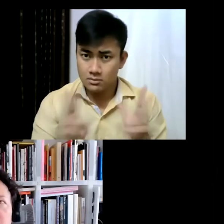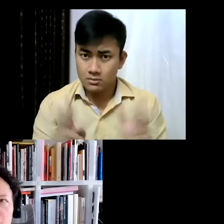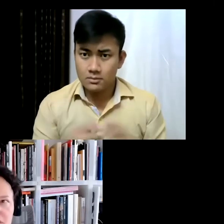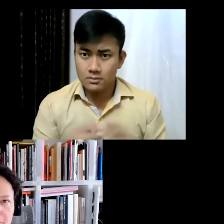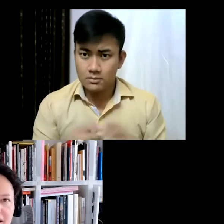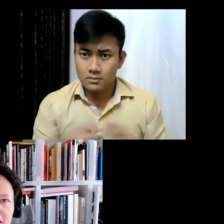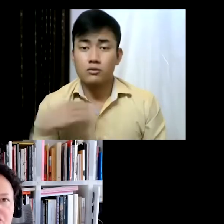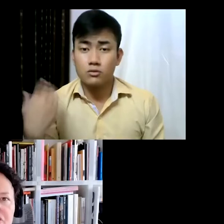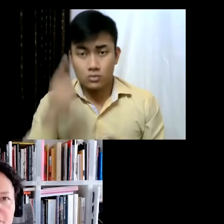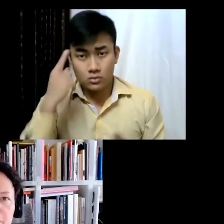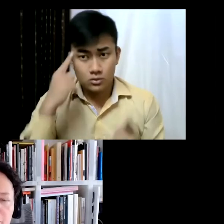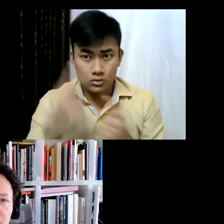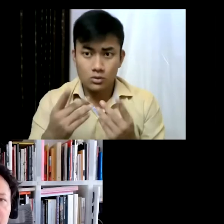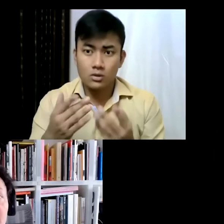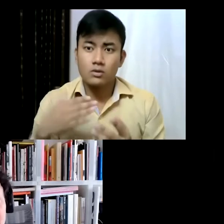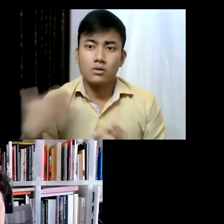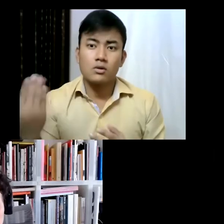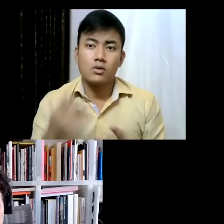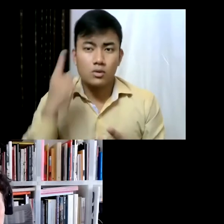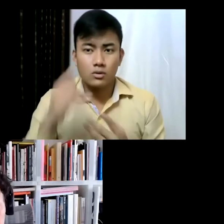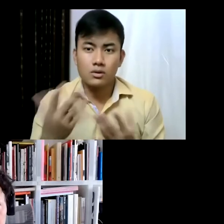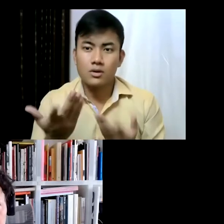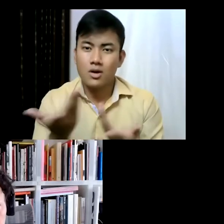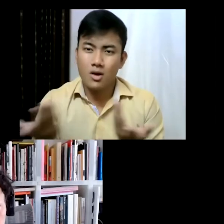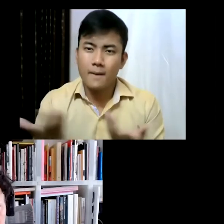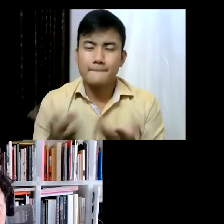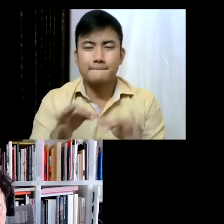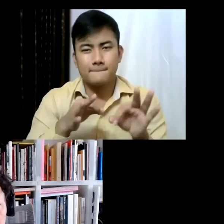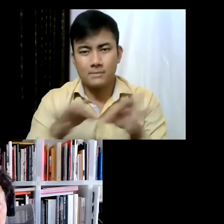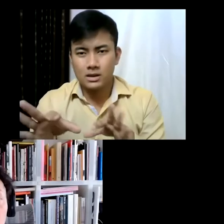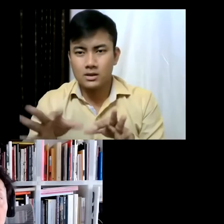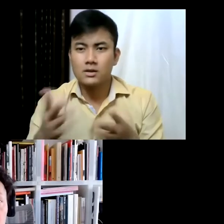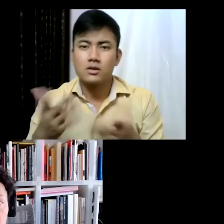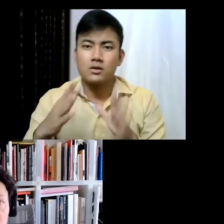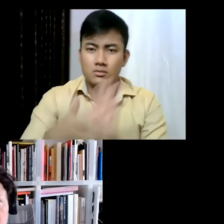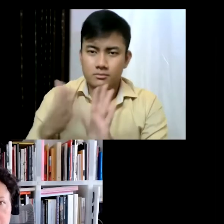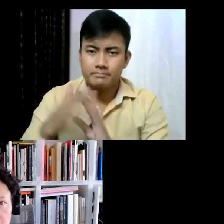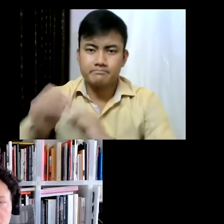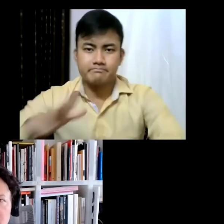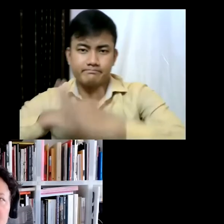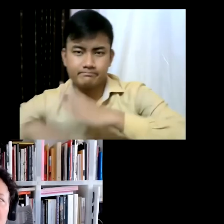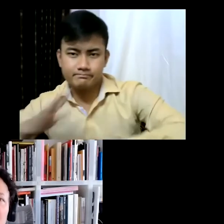Aires was a partnership between the city of Buenos Aires on one side, that commissioned this project,